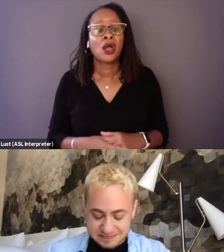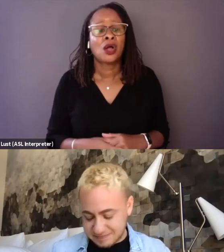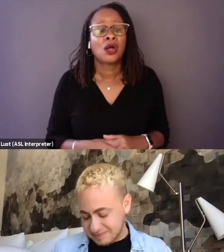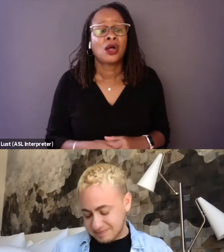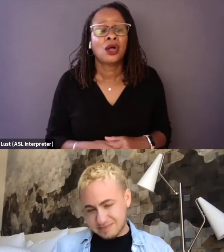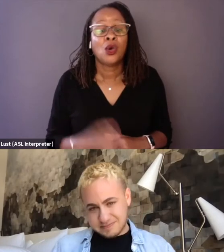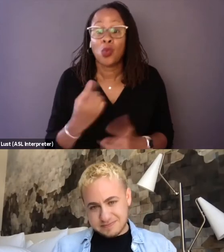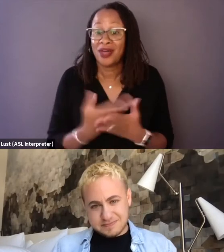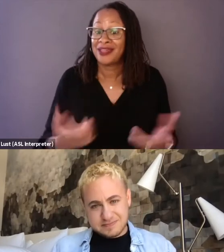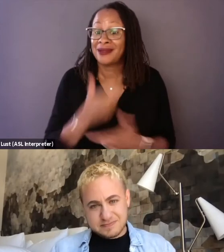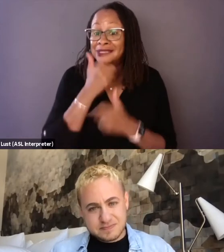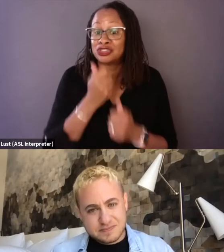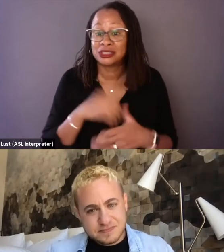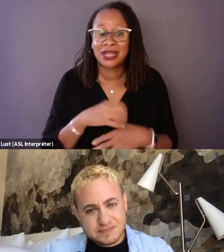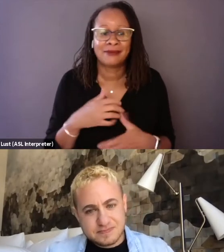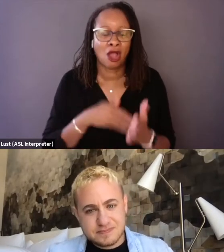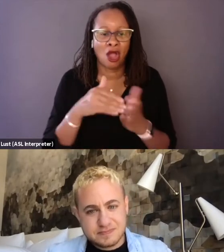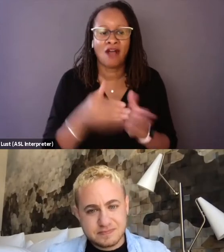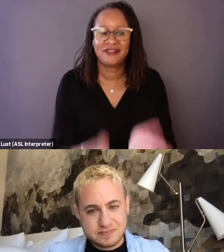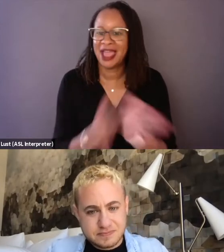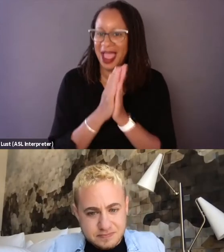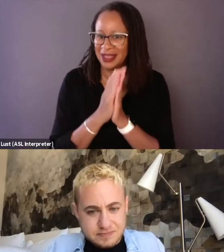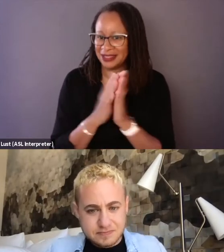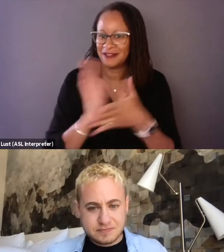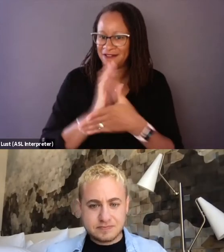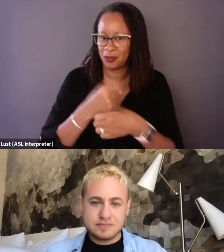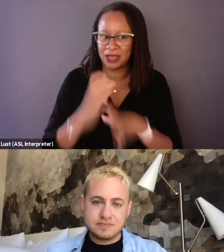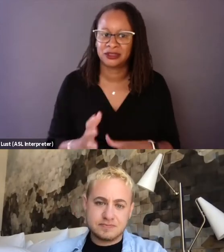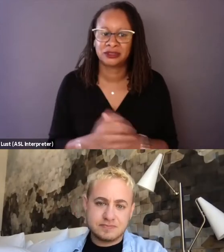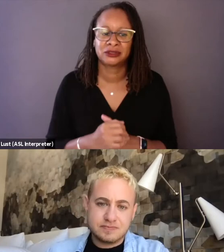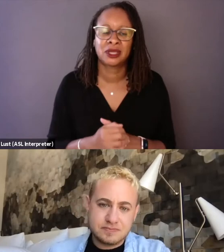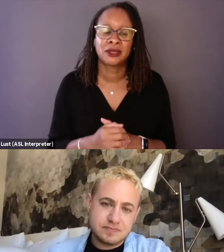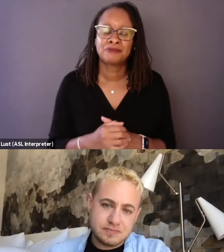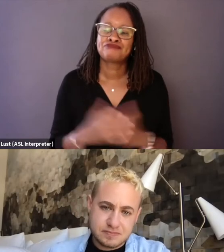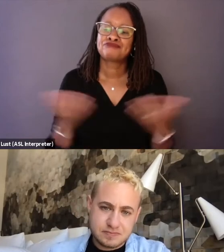that I often like asking filmmakers is, what's something that didn't make it